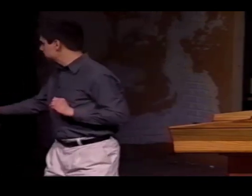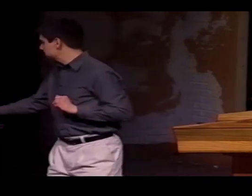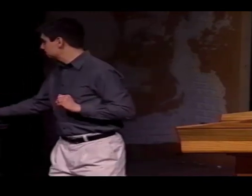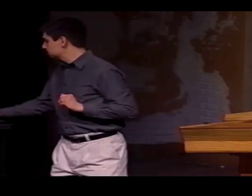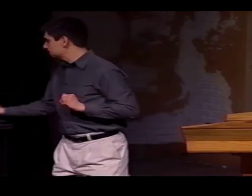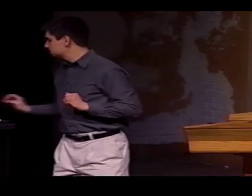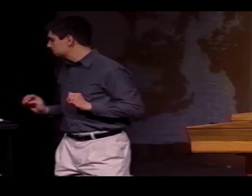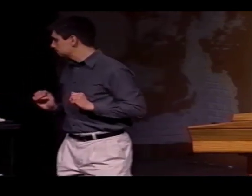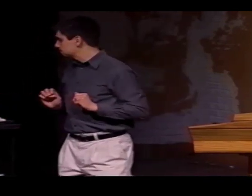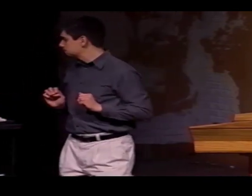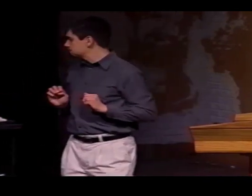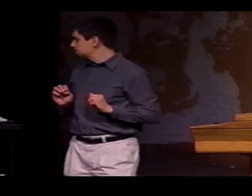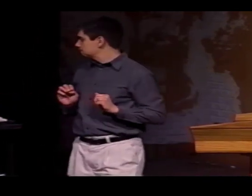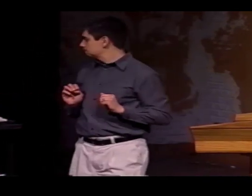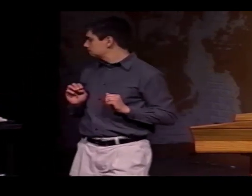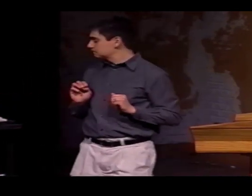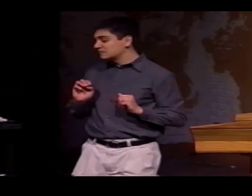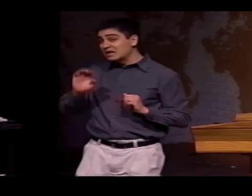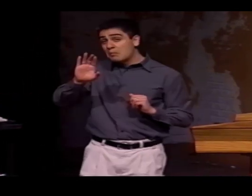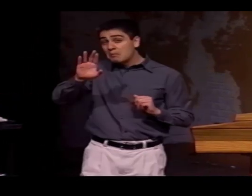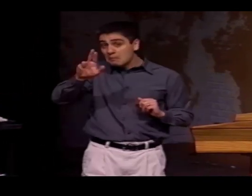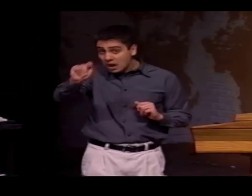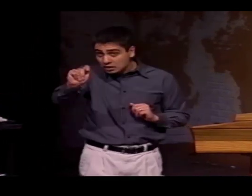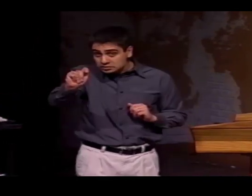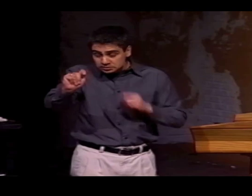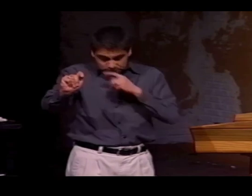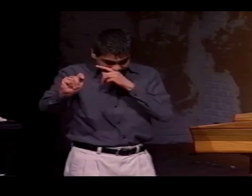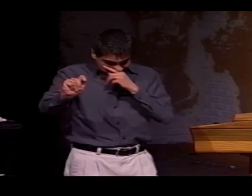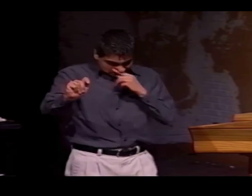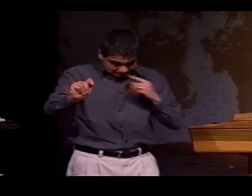AND THE CREOLE, AND THE CONTACT BETWEEN THEM.